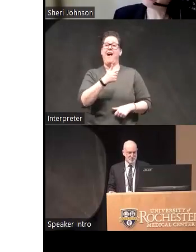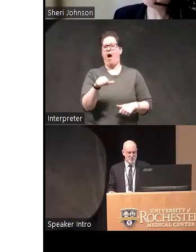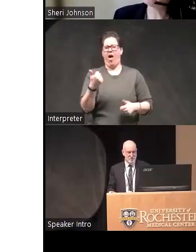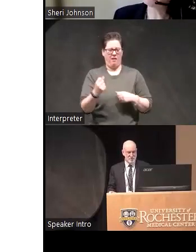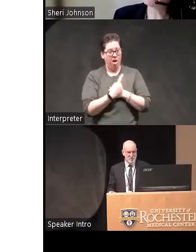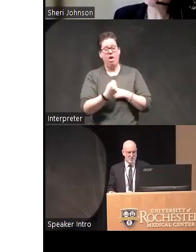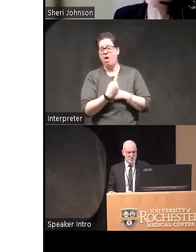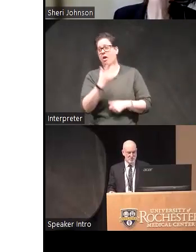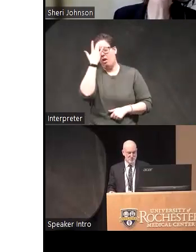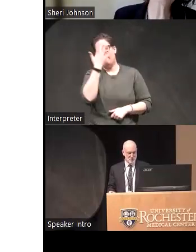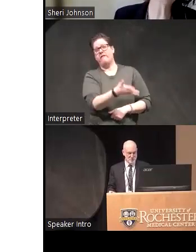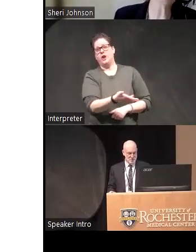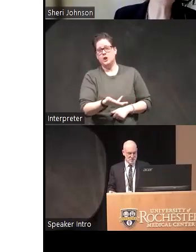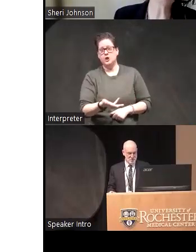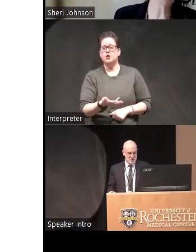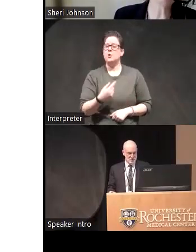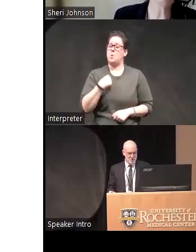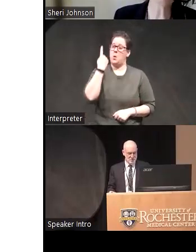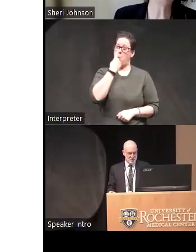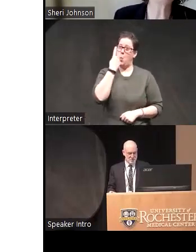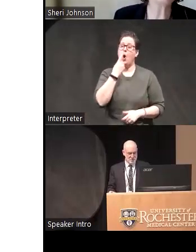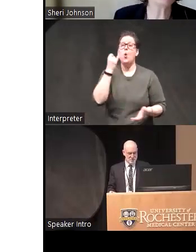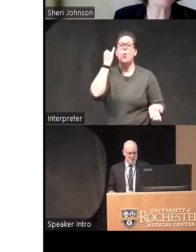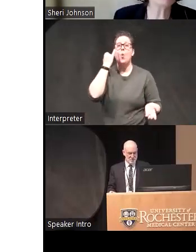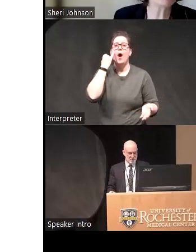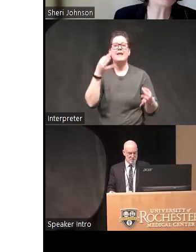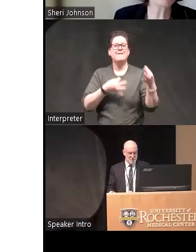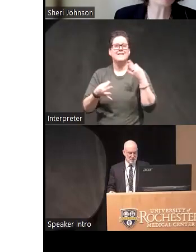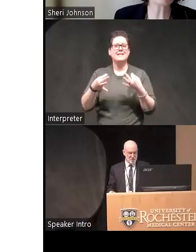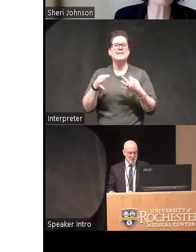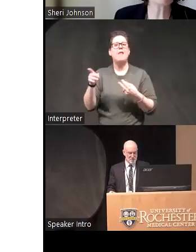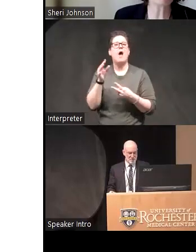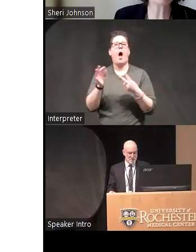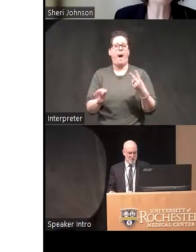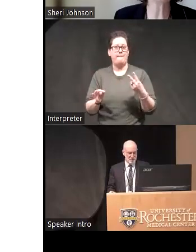playing around with the idea what would happen if you gave people a choice of whether to do that or